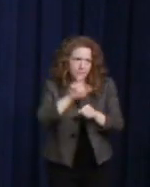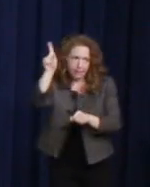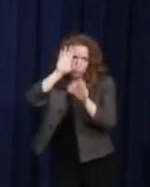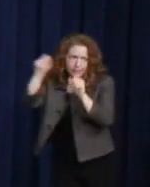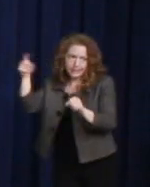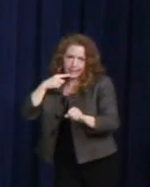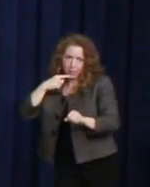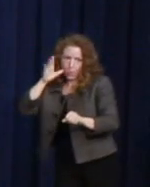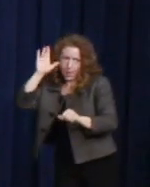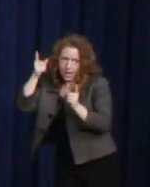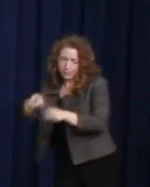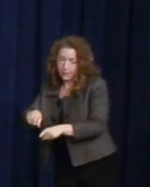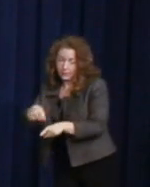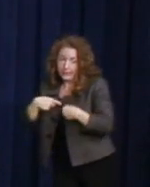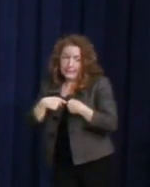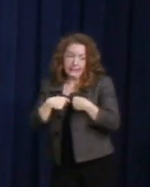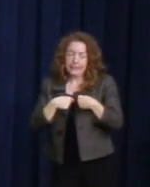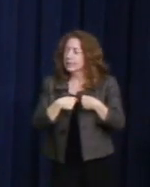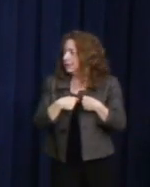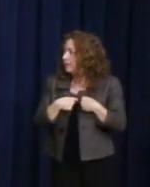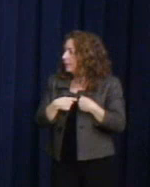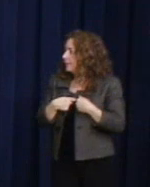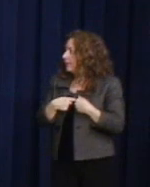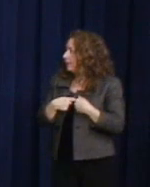And I knew that we would do what we needed